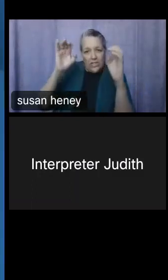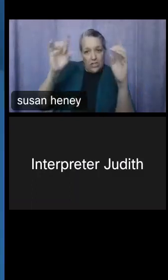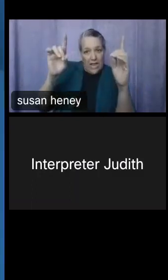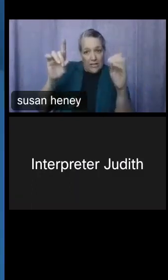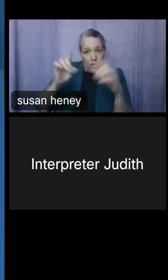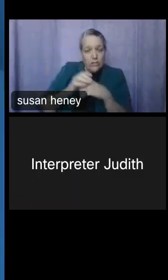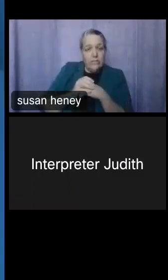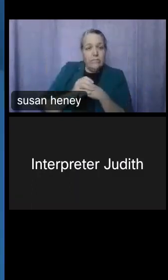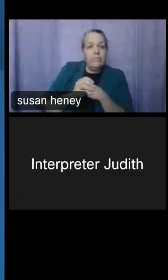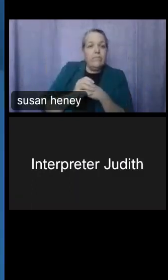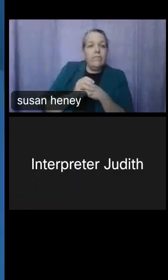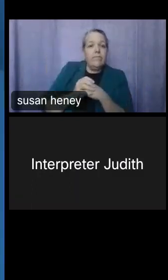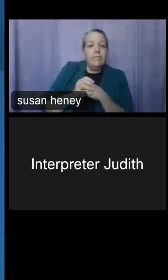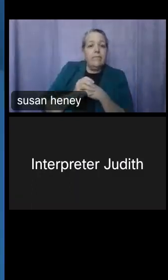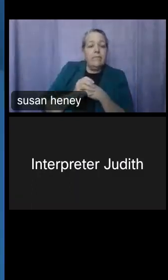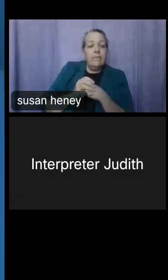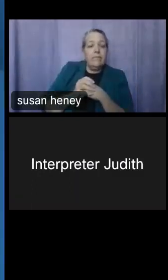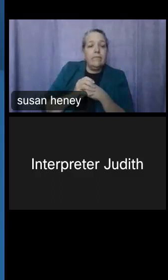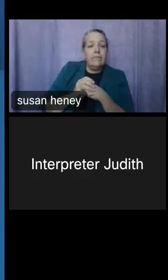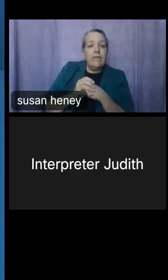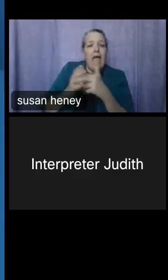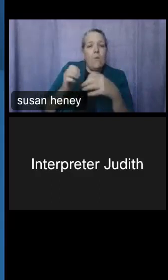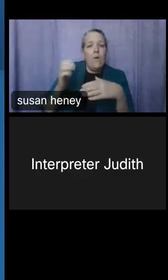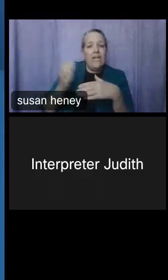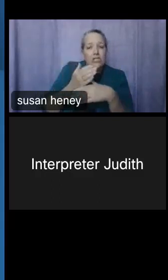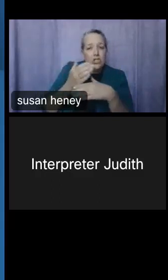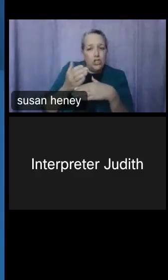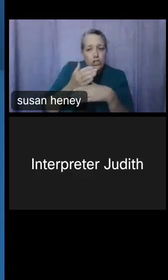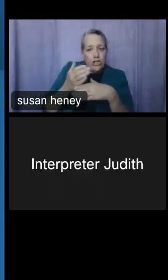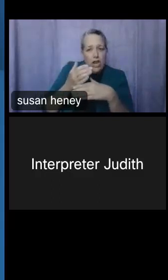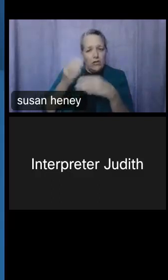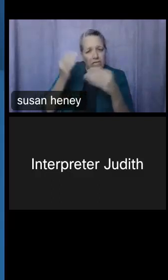Before we get started, I just want to share a bit about the Census Bureau. Many of you